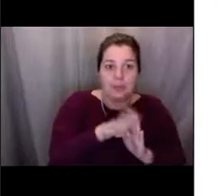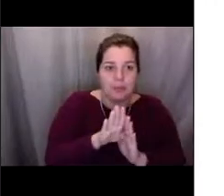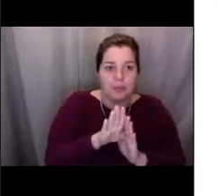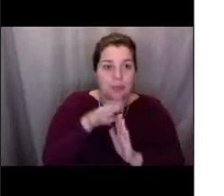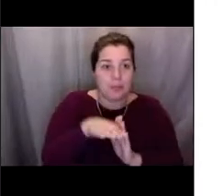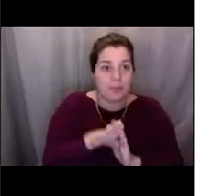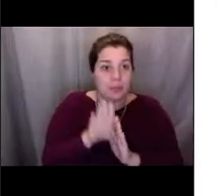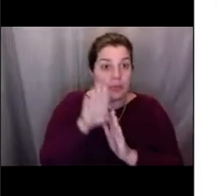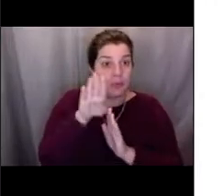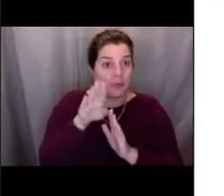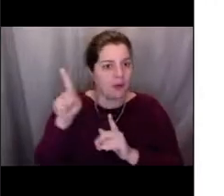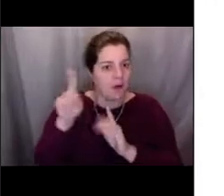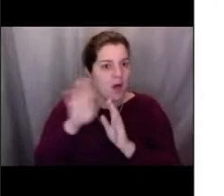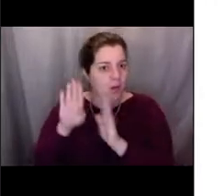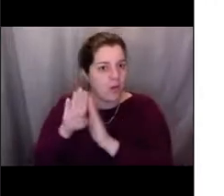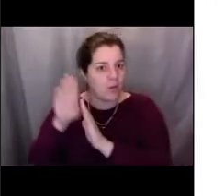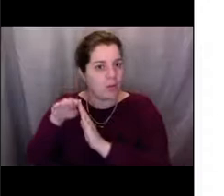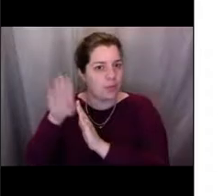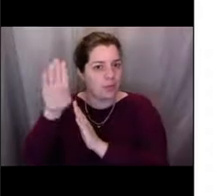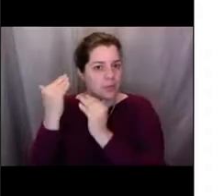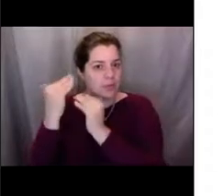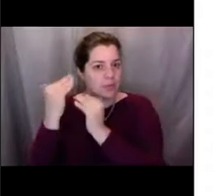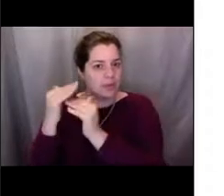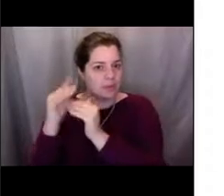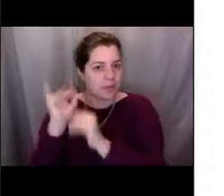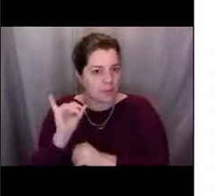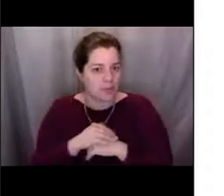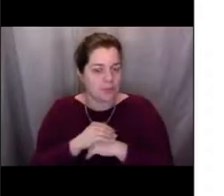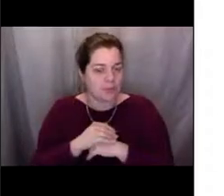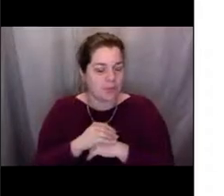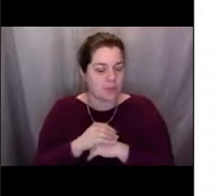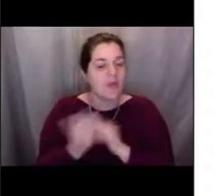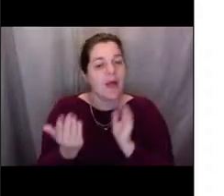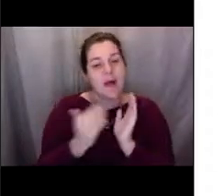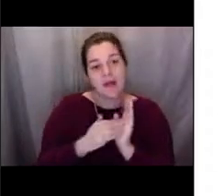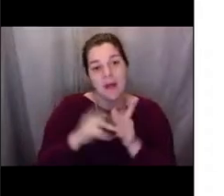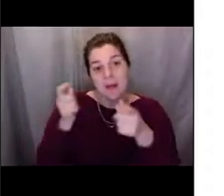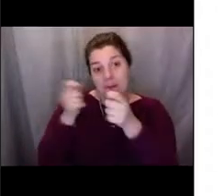for defining our regulations or putting in place laws